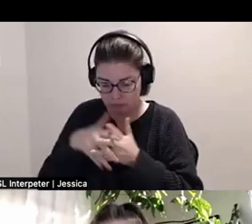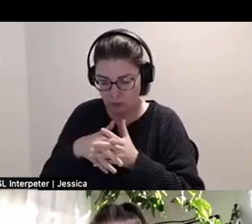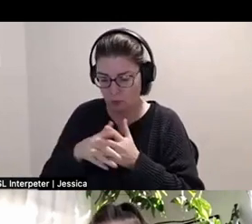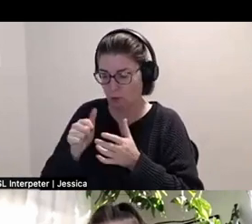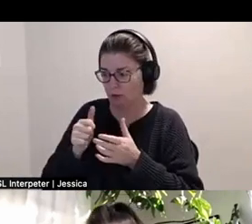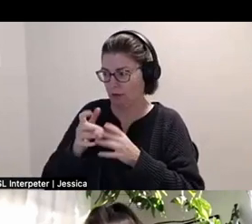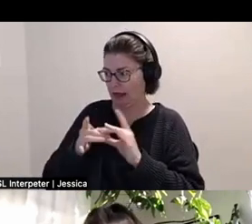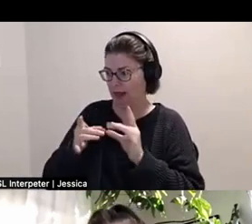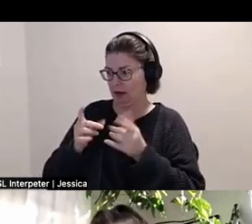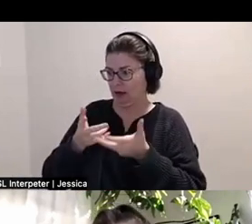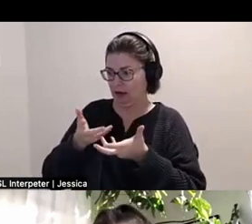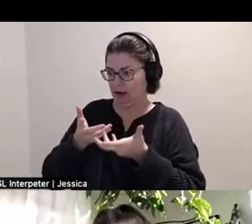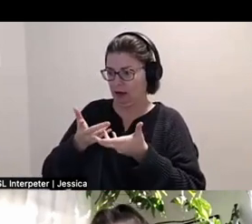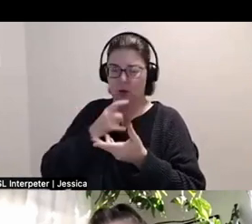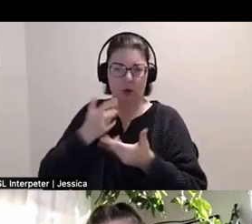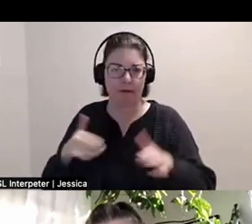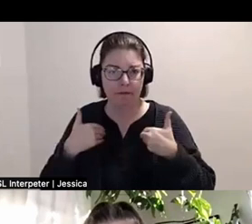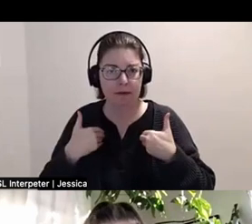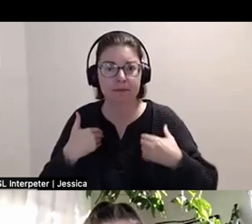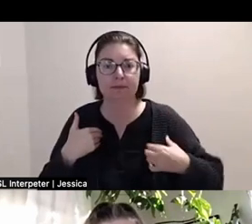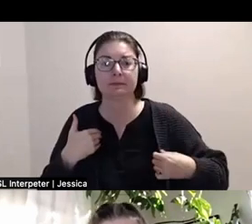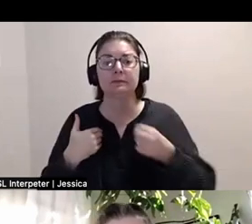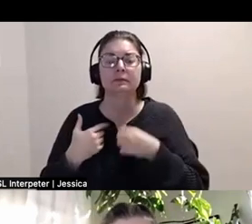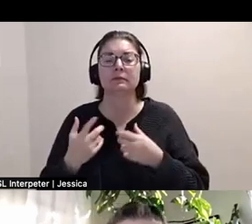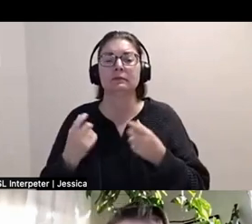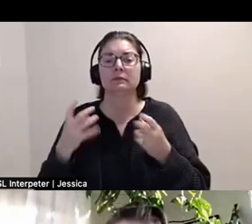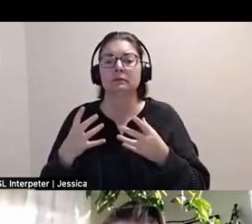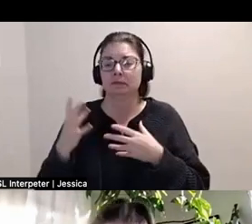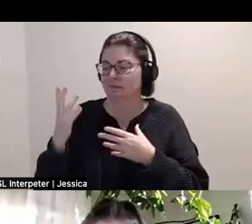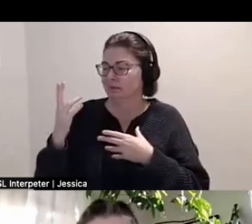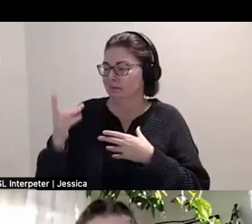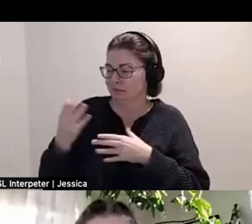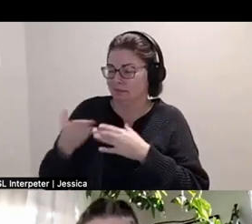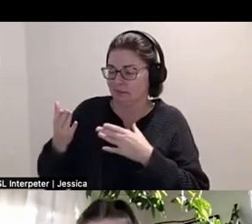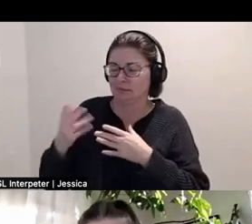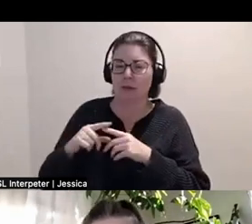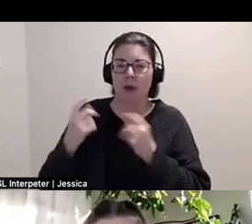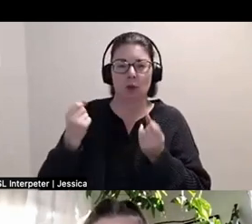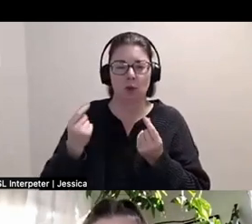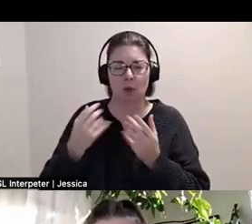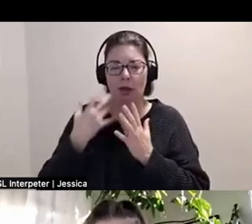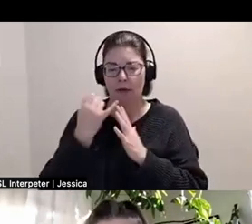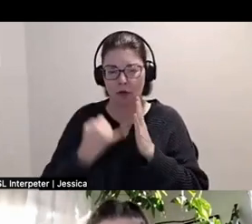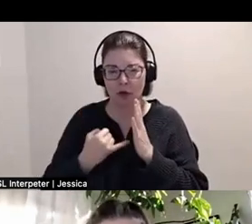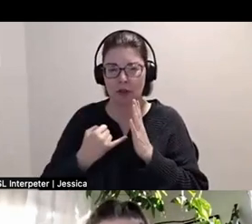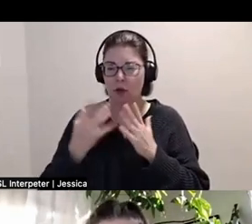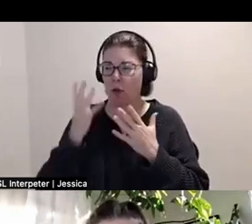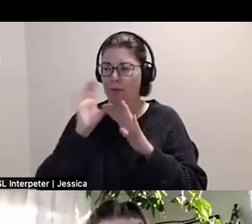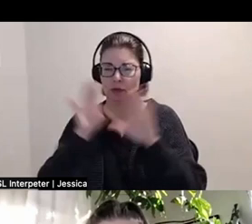And so yeah lots of like archival things but I do a lot of illustration and collage and painting and textile work.